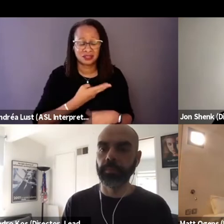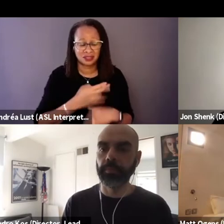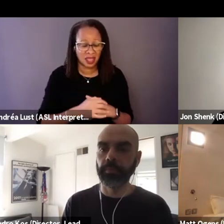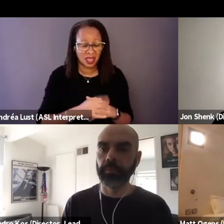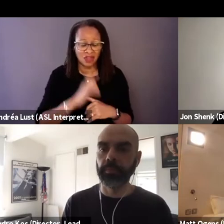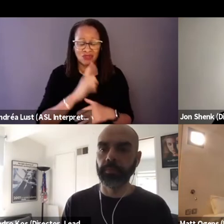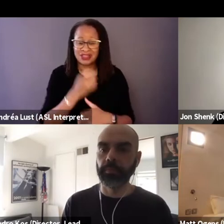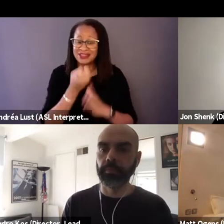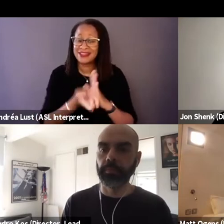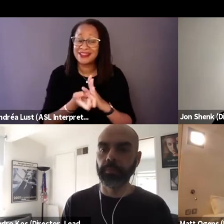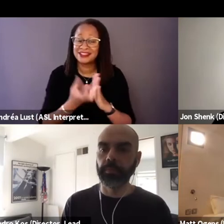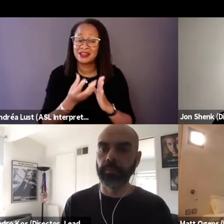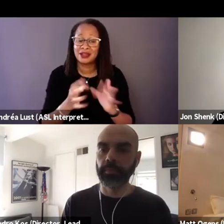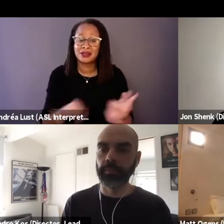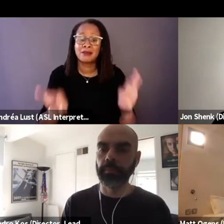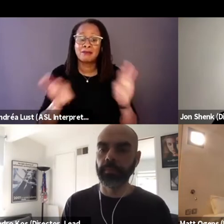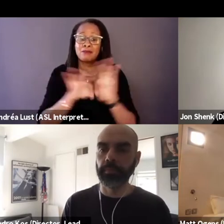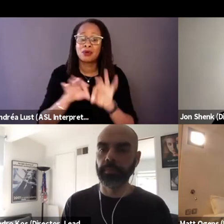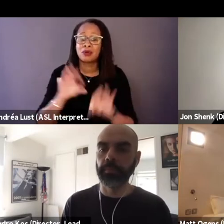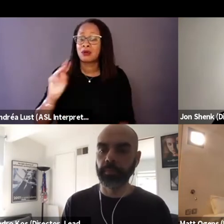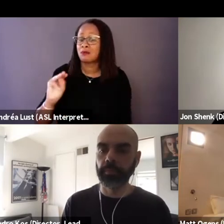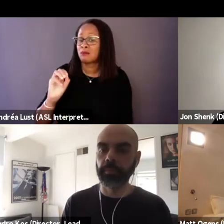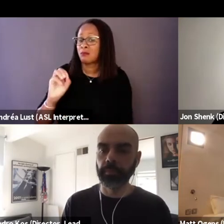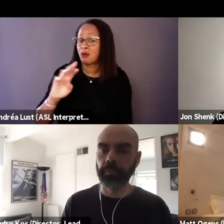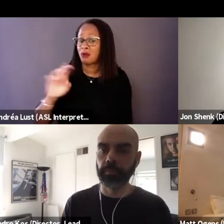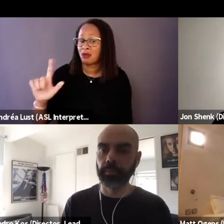in important moral questions with the film.